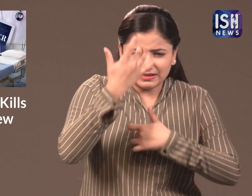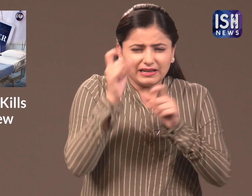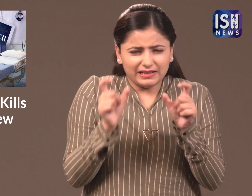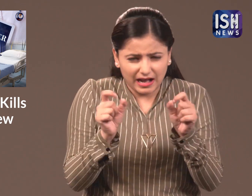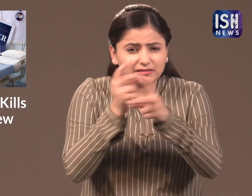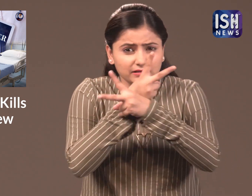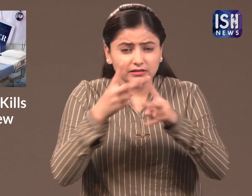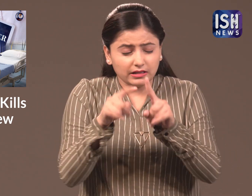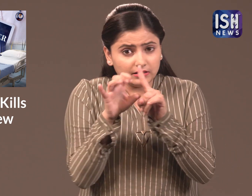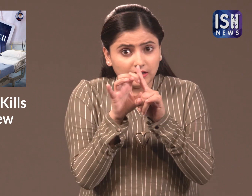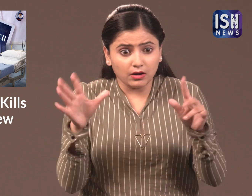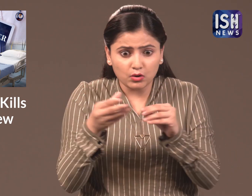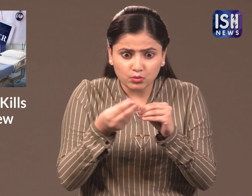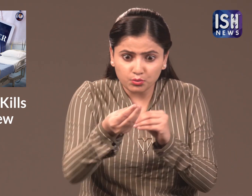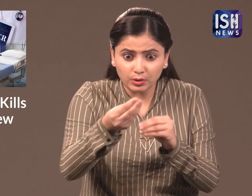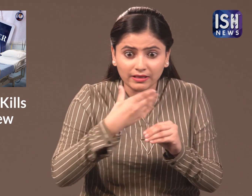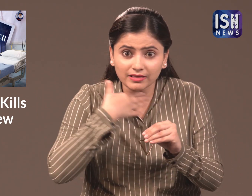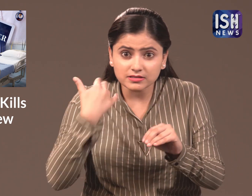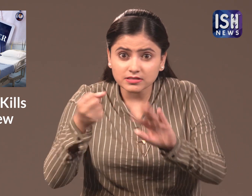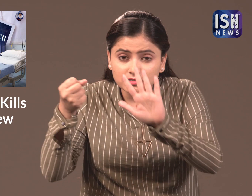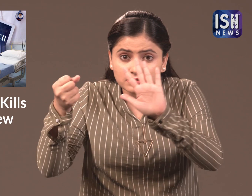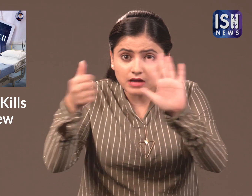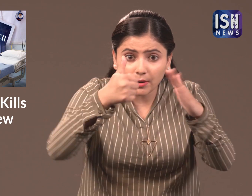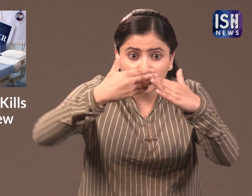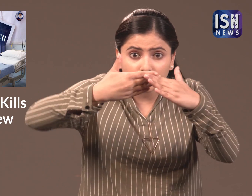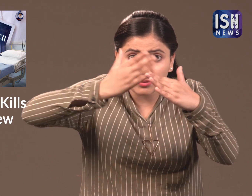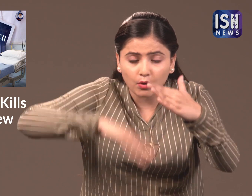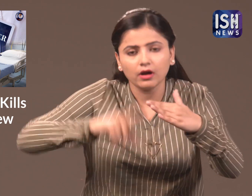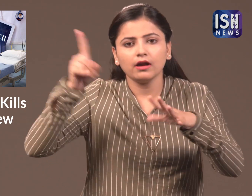is very sick and has less six months to live they will be given